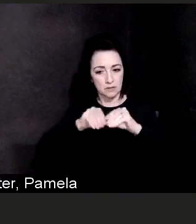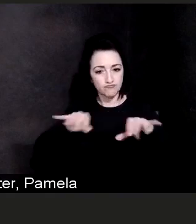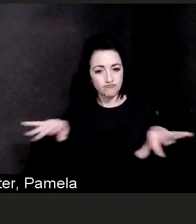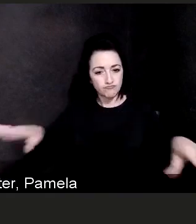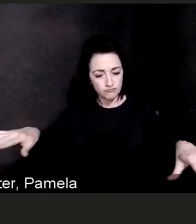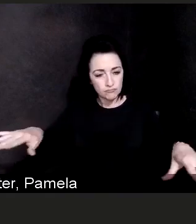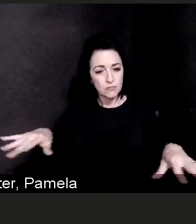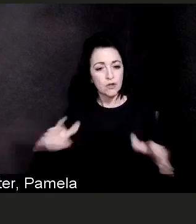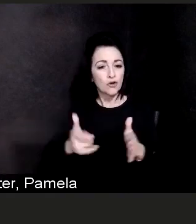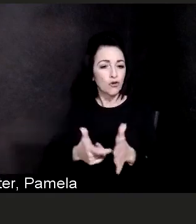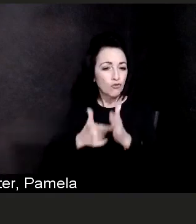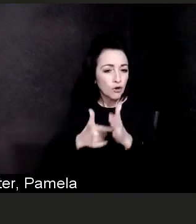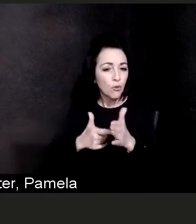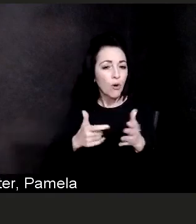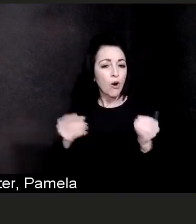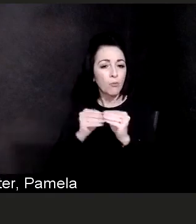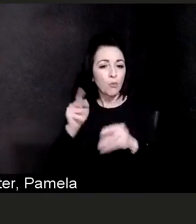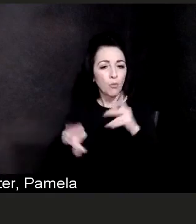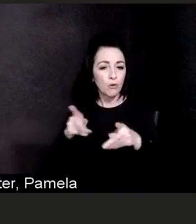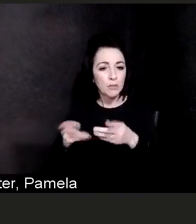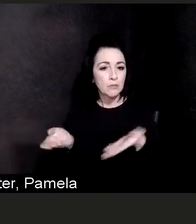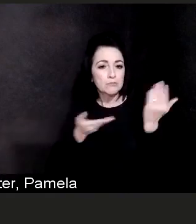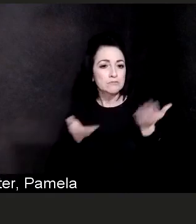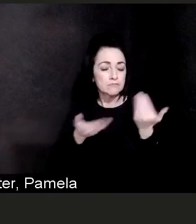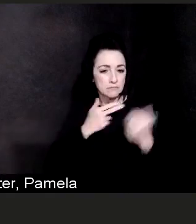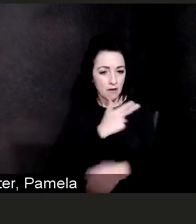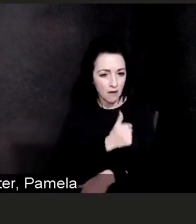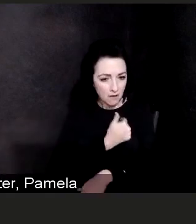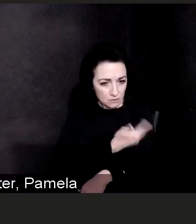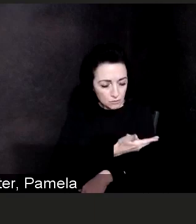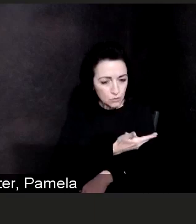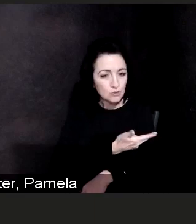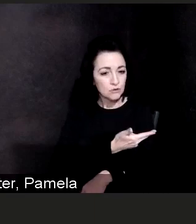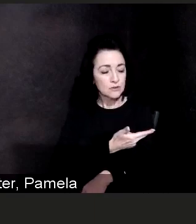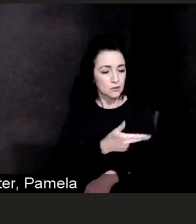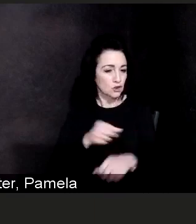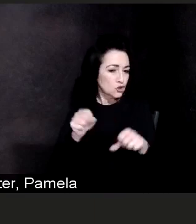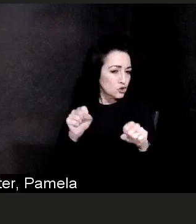and unfortunately that will lead to more severe illness.